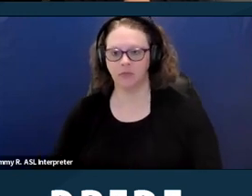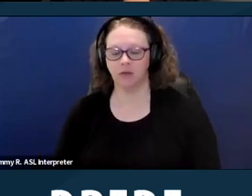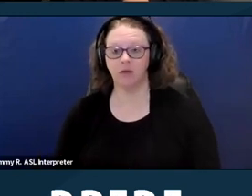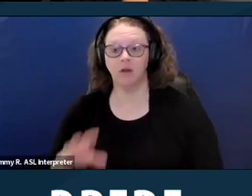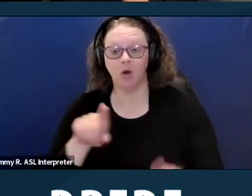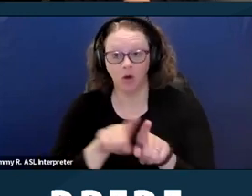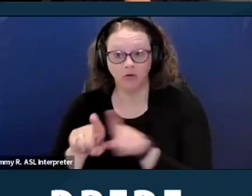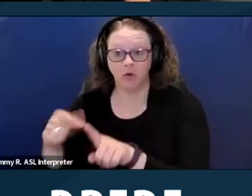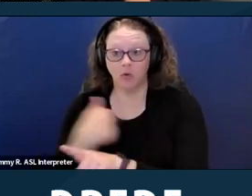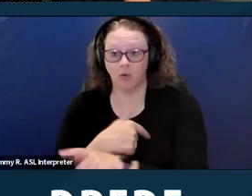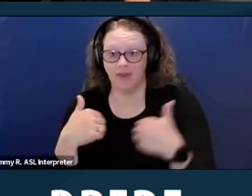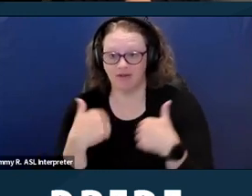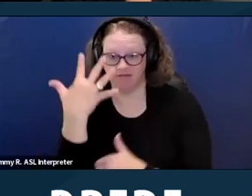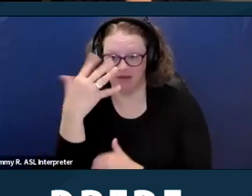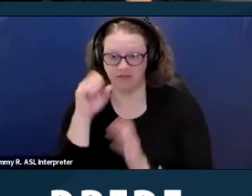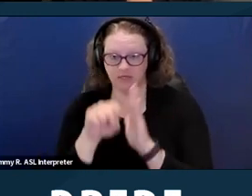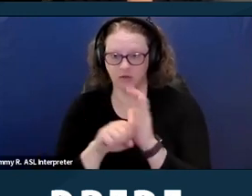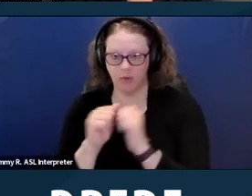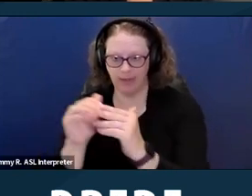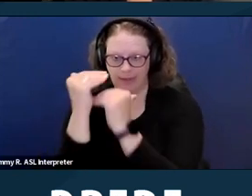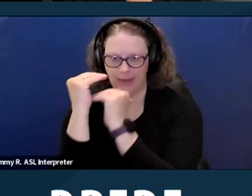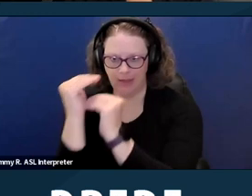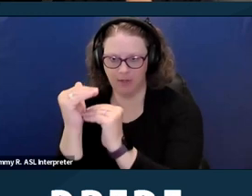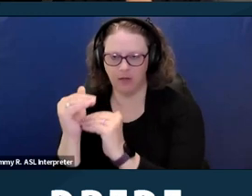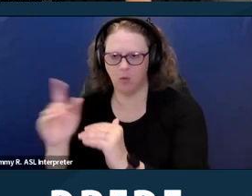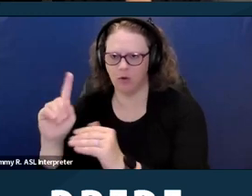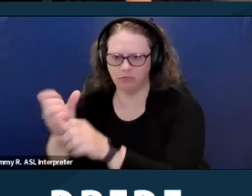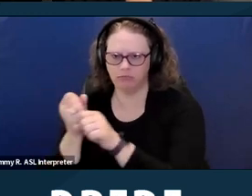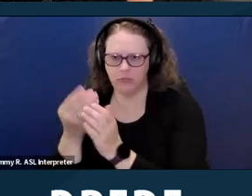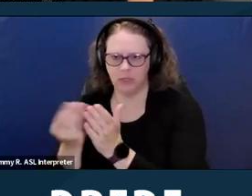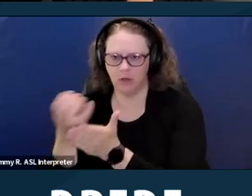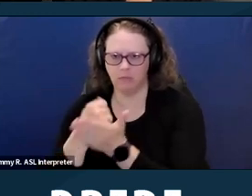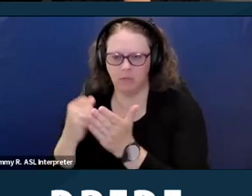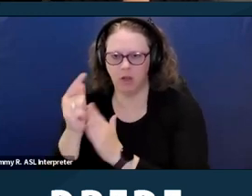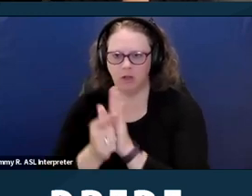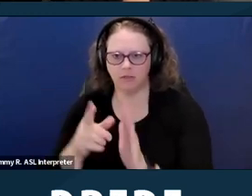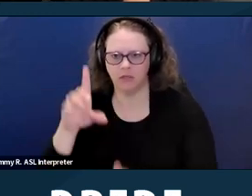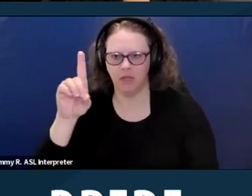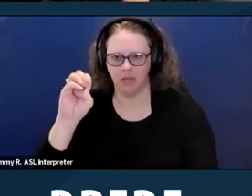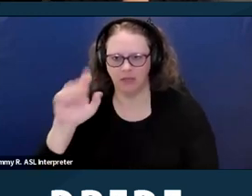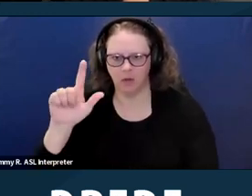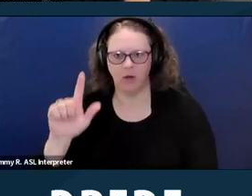with limited source of income laws. For example, Delaware. Delaware provides some limited protection